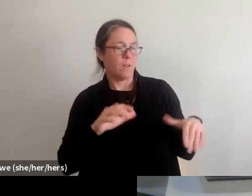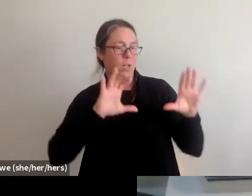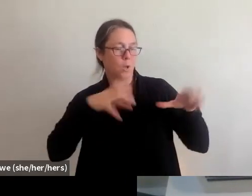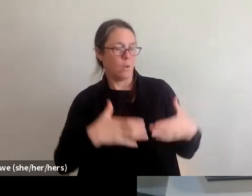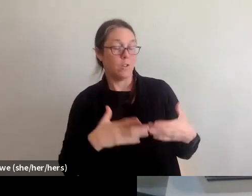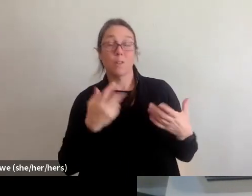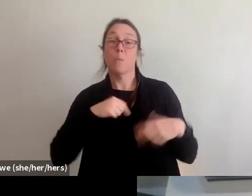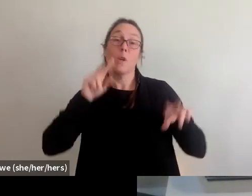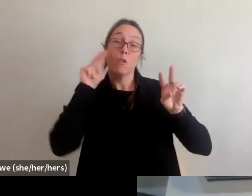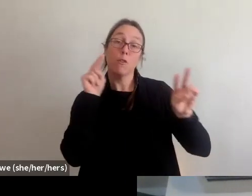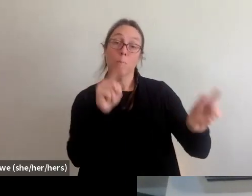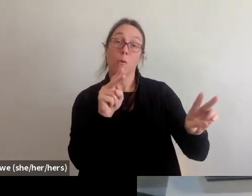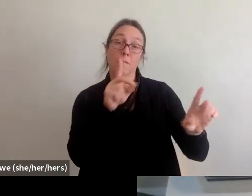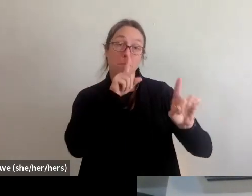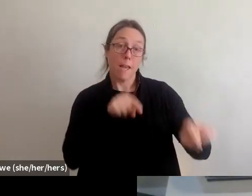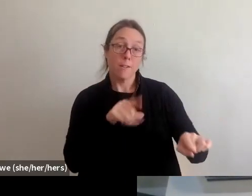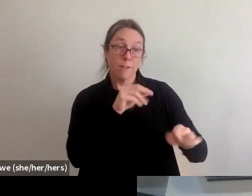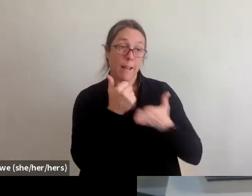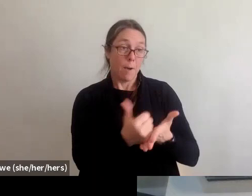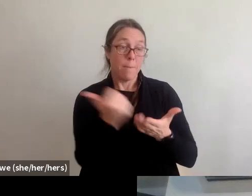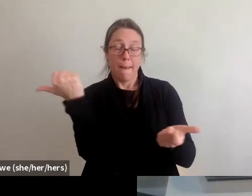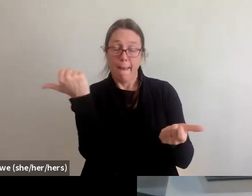and helping in any way we can. Of course.